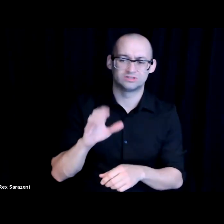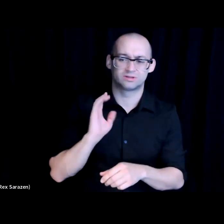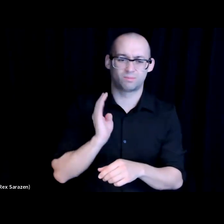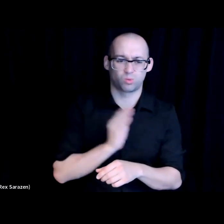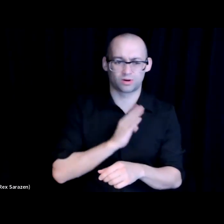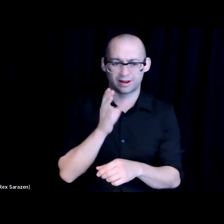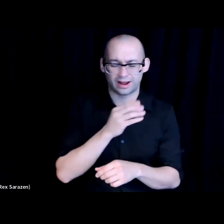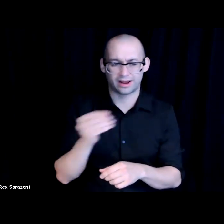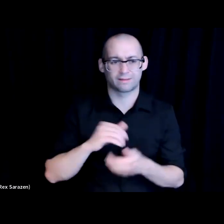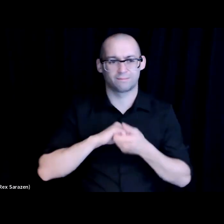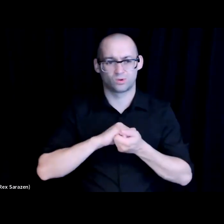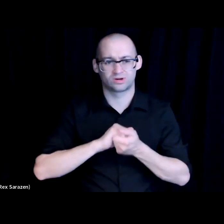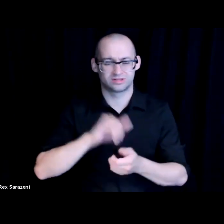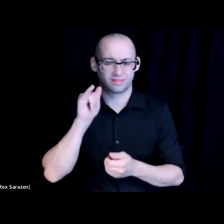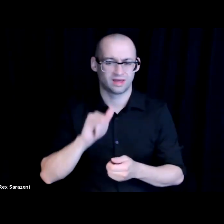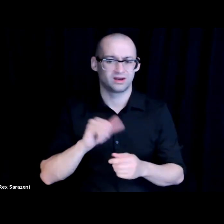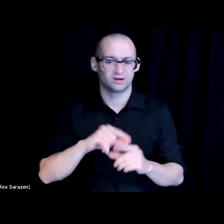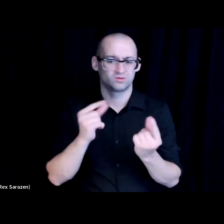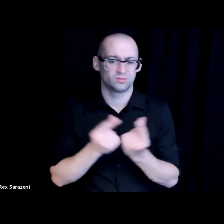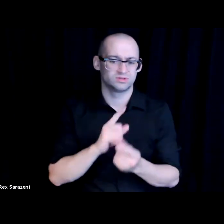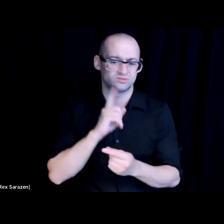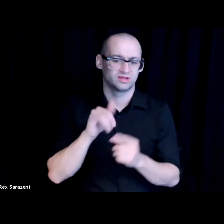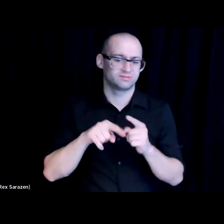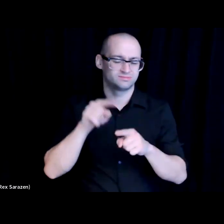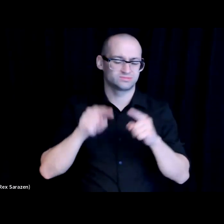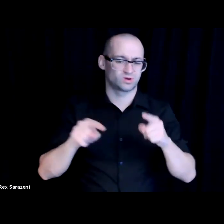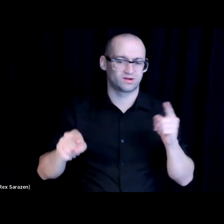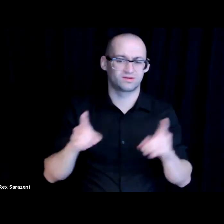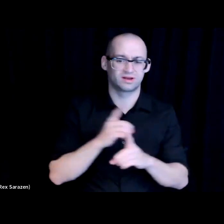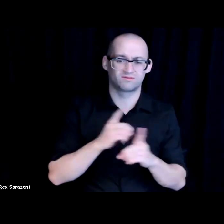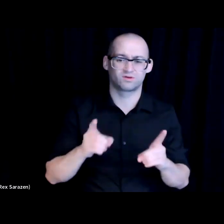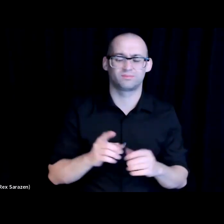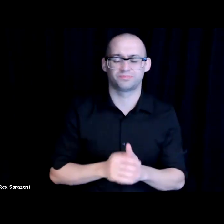So that coalition does a variety of activities, including convening these partners and really